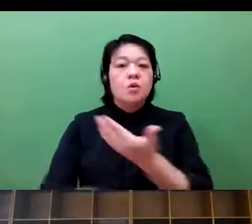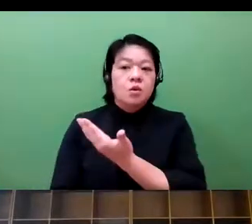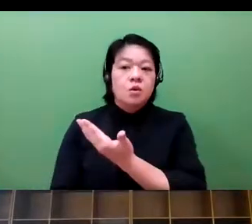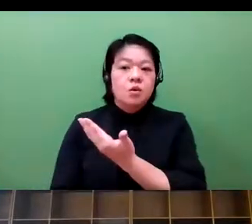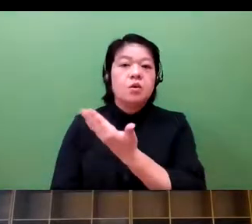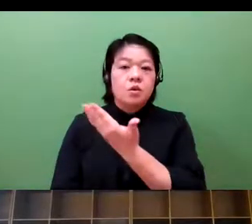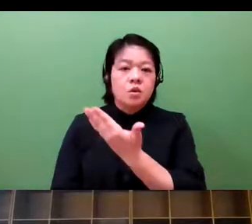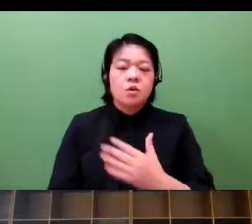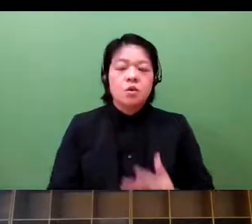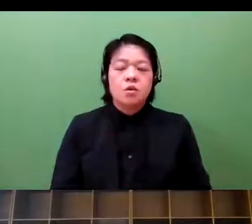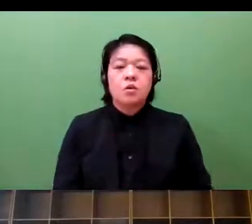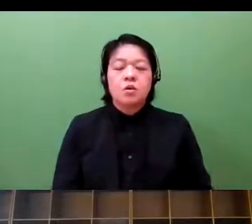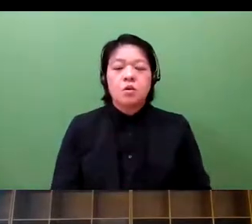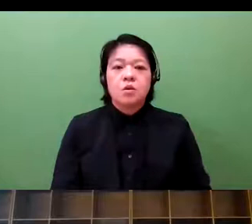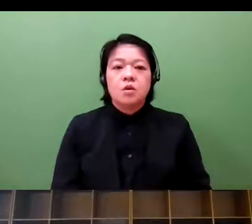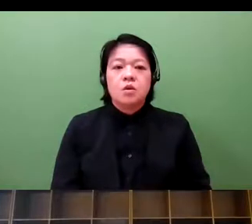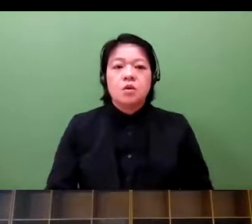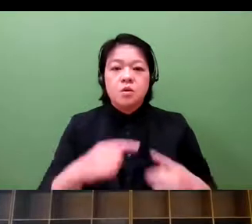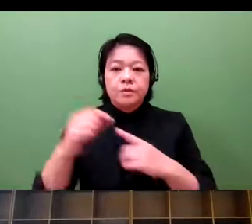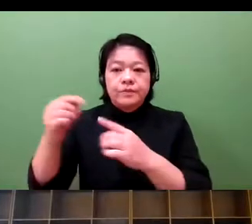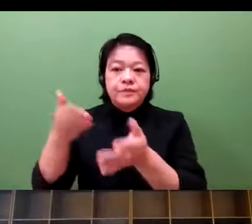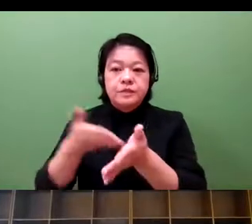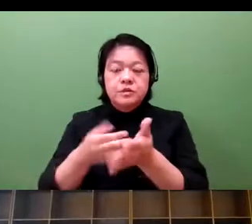And what is supporting this shift is